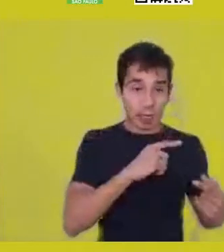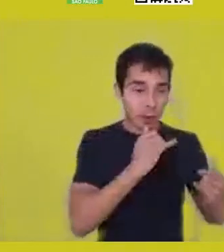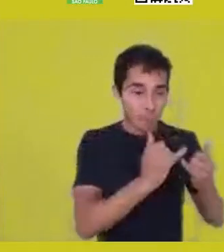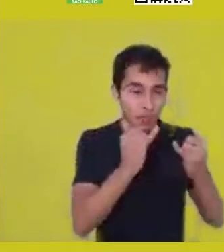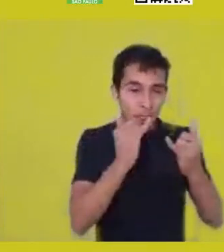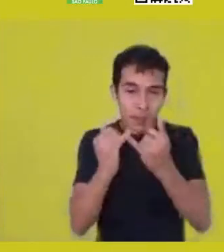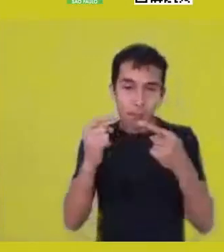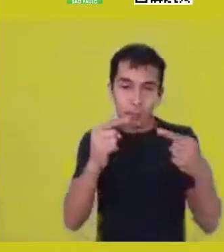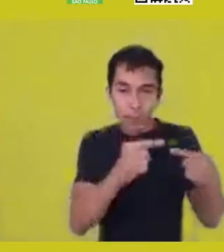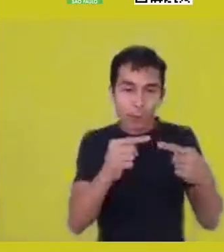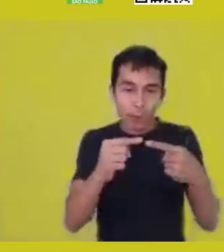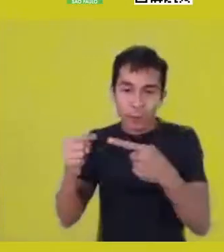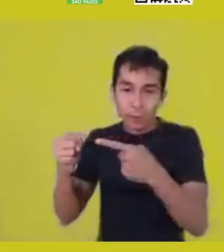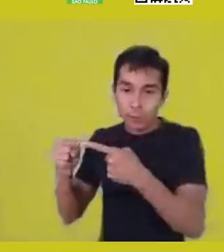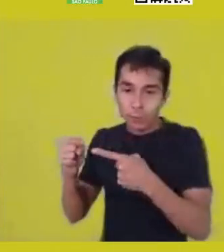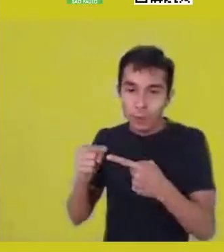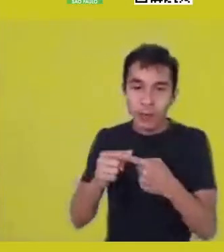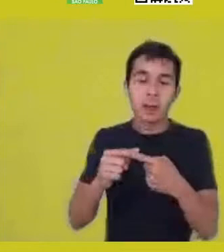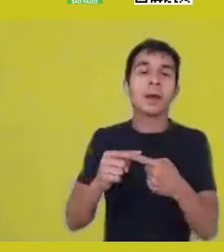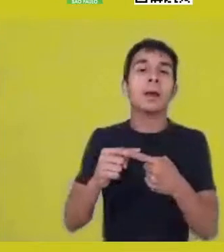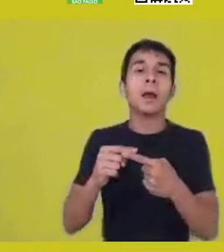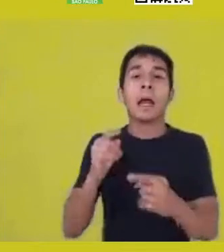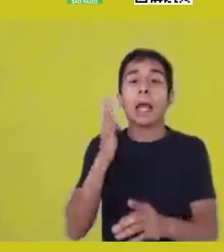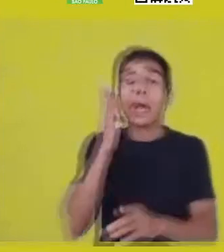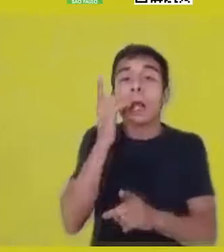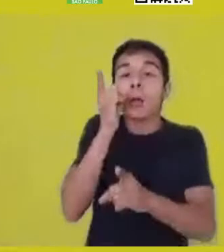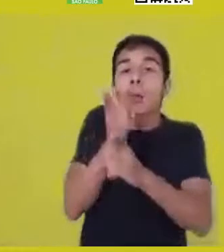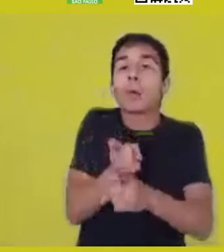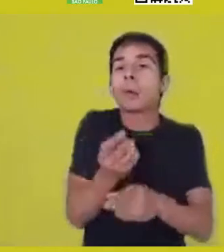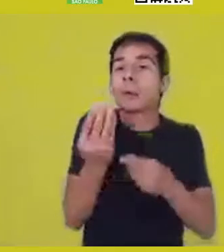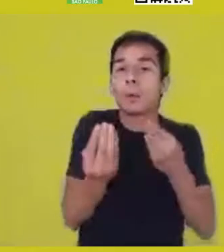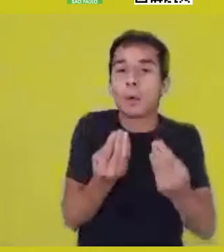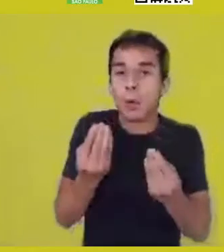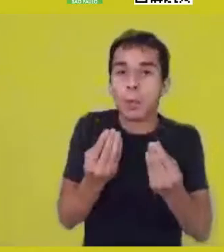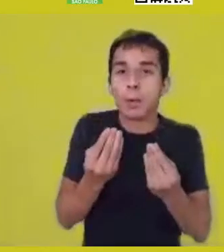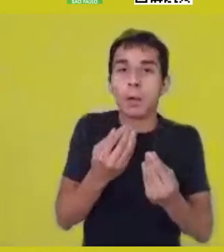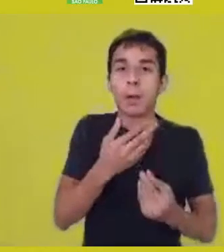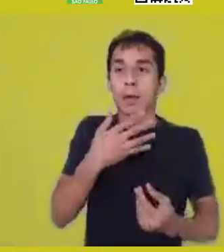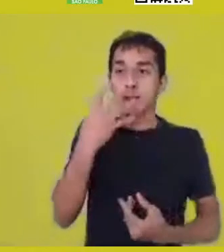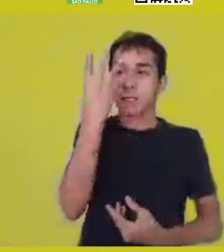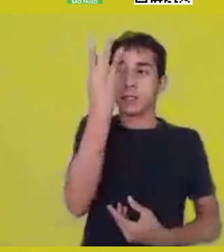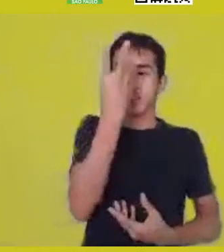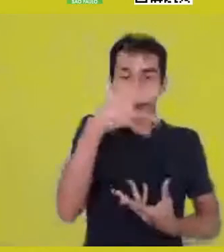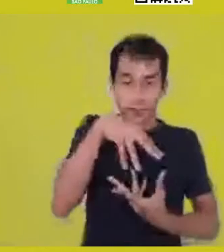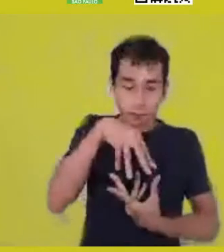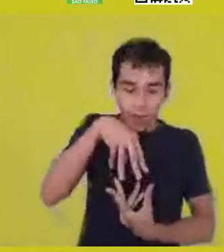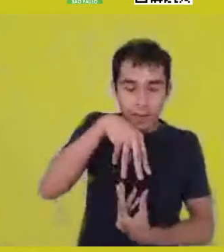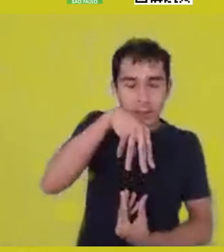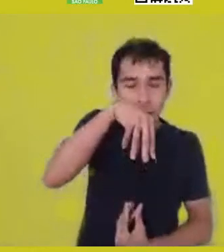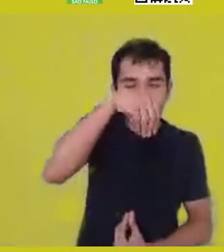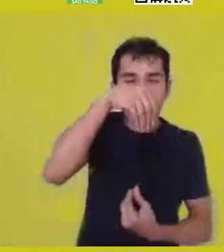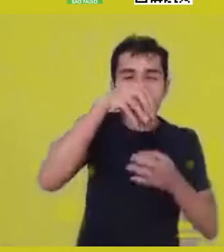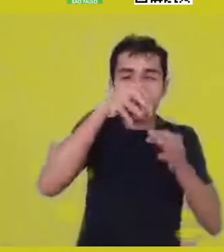might be the practice of African spiritualities in Brazil. Because when you go back to that territory,